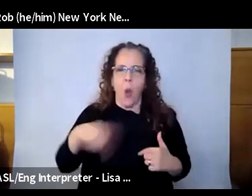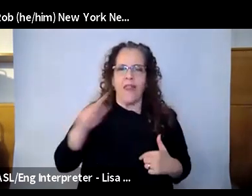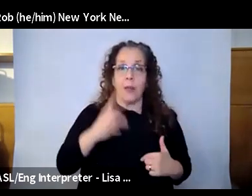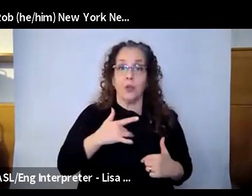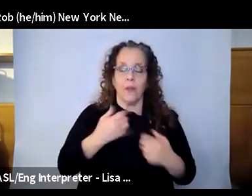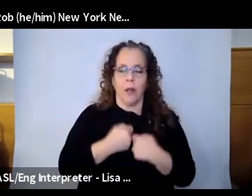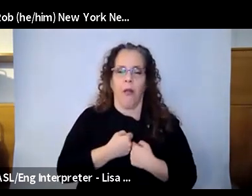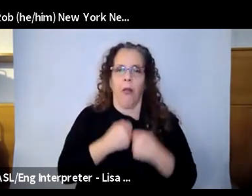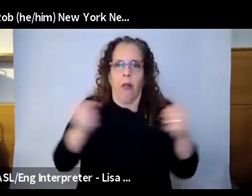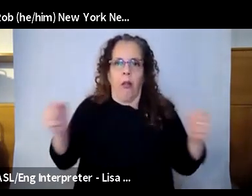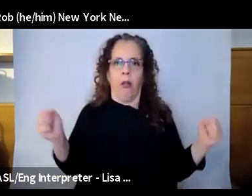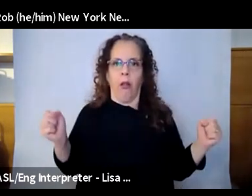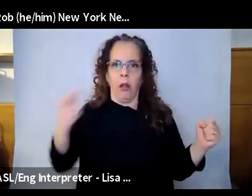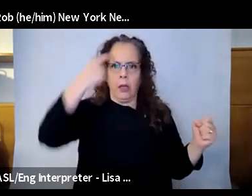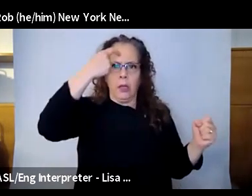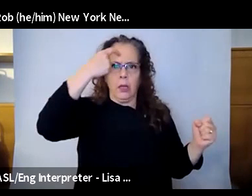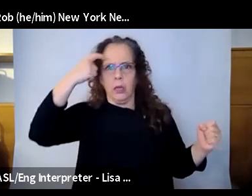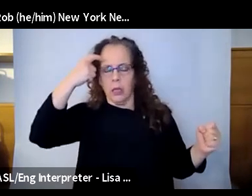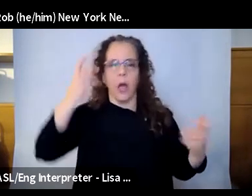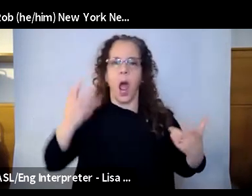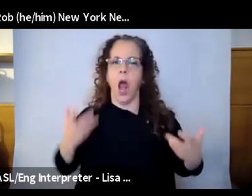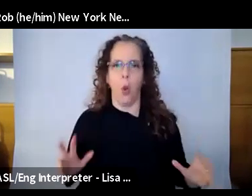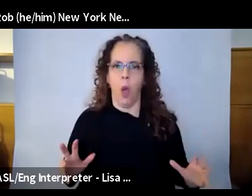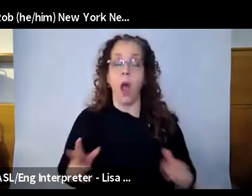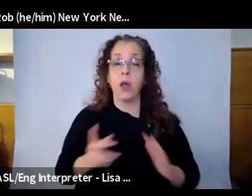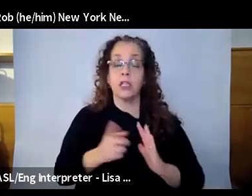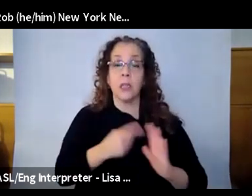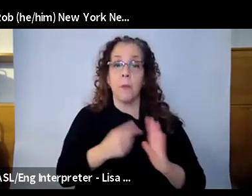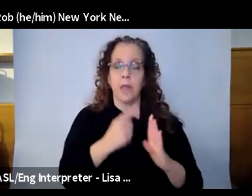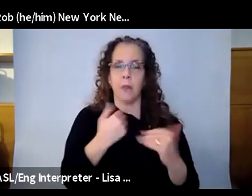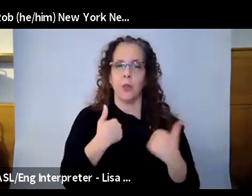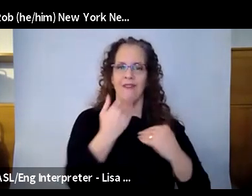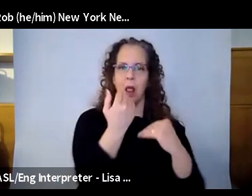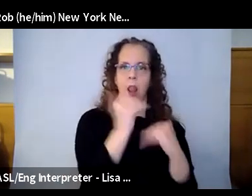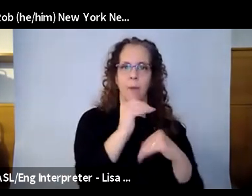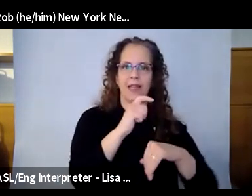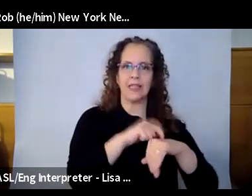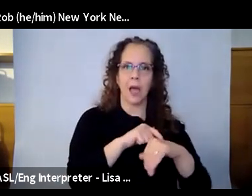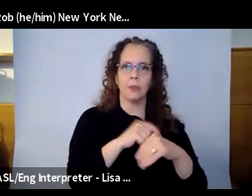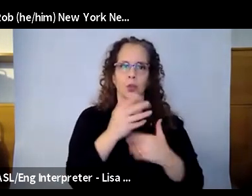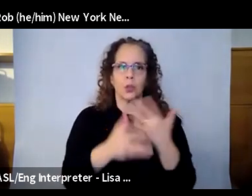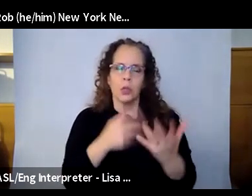have the time to literally process that in the class. And we don't want to leave them hanging. If, throughout the